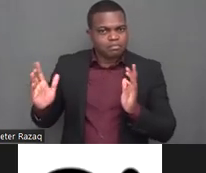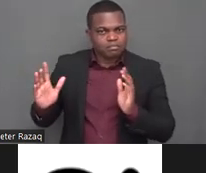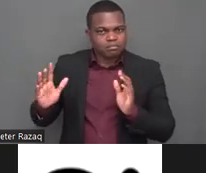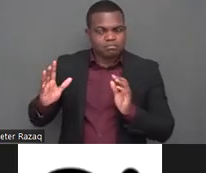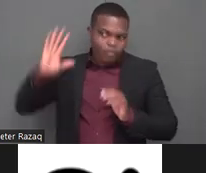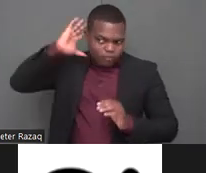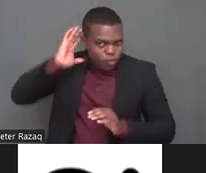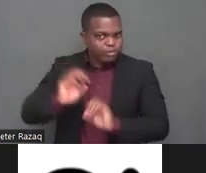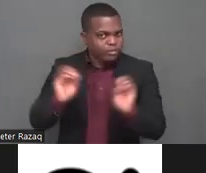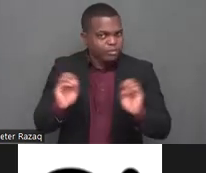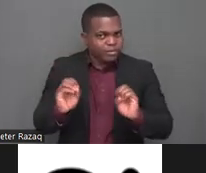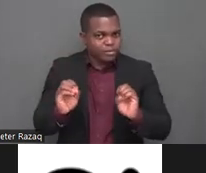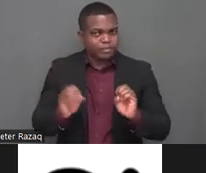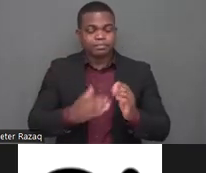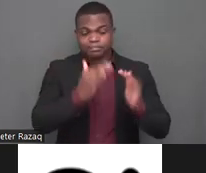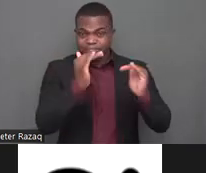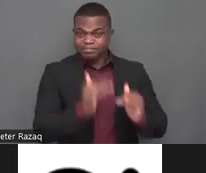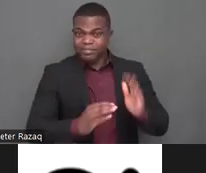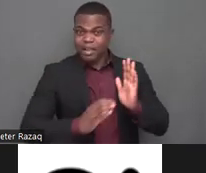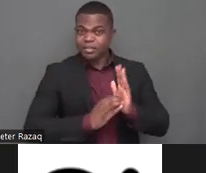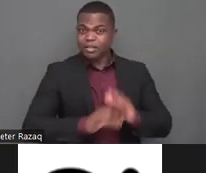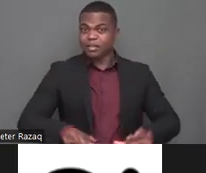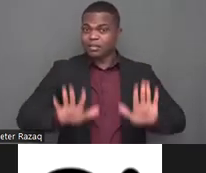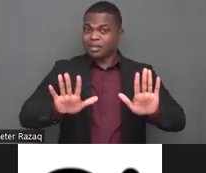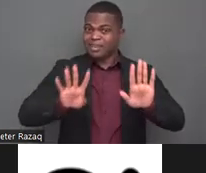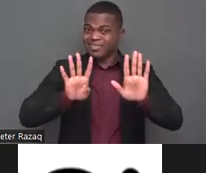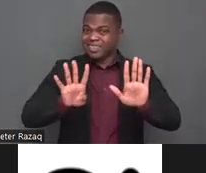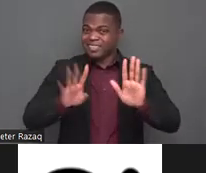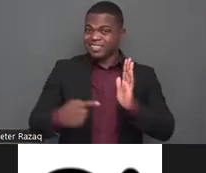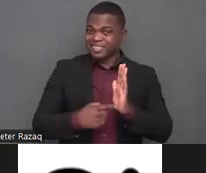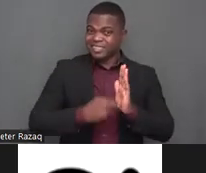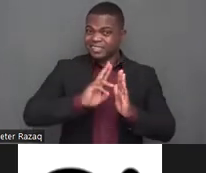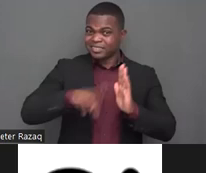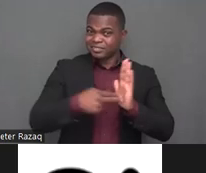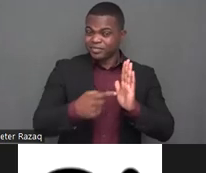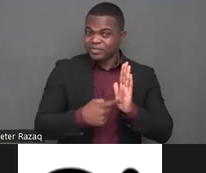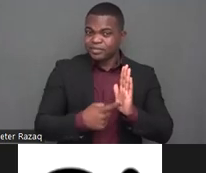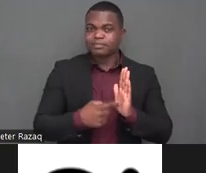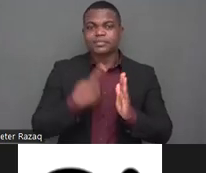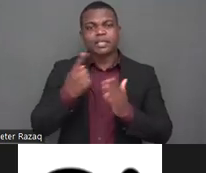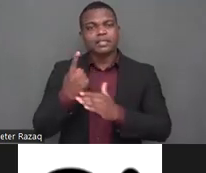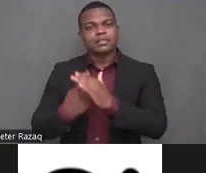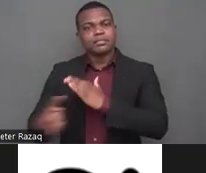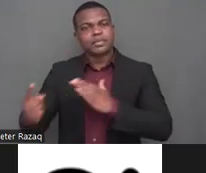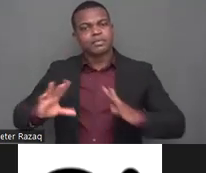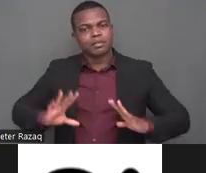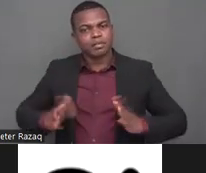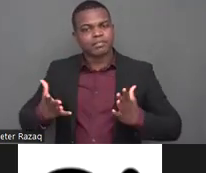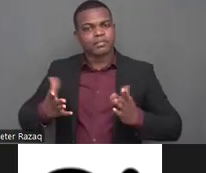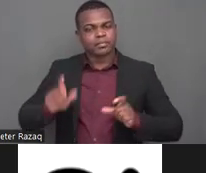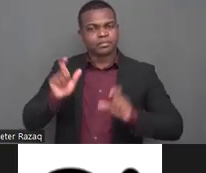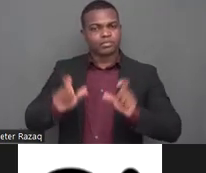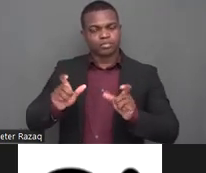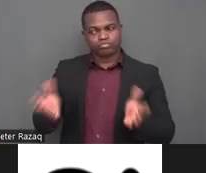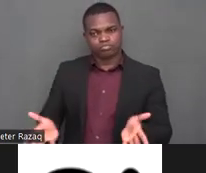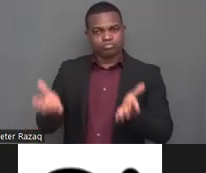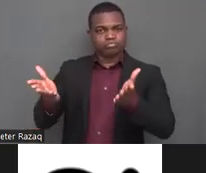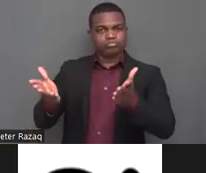sexuality and reproduction also um and reiterating uh what annapolis has has has shared also while